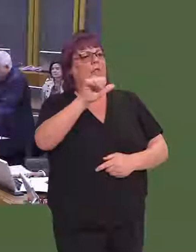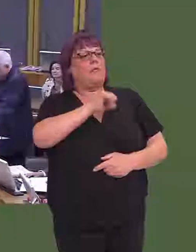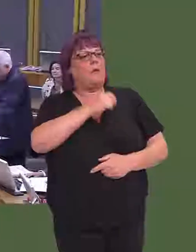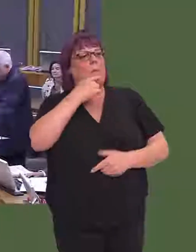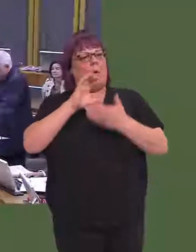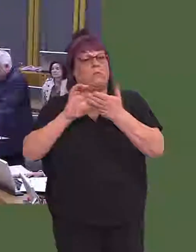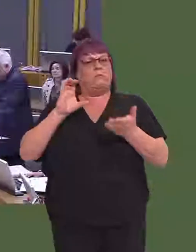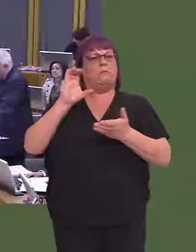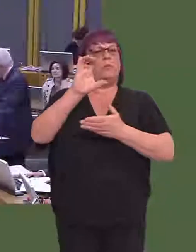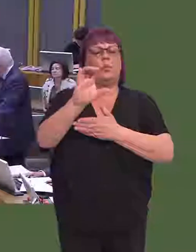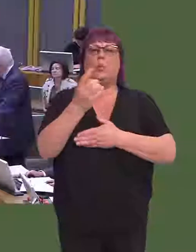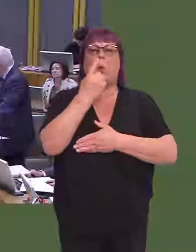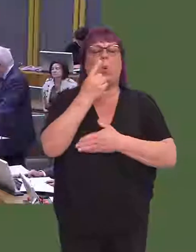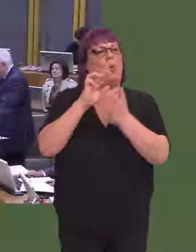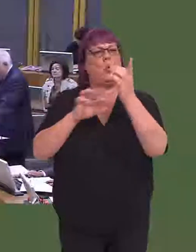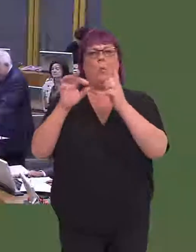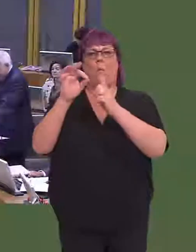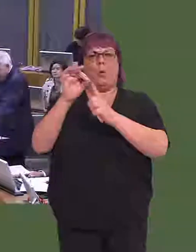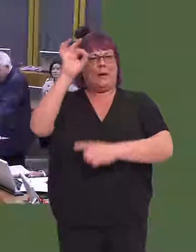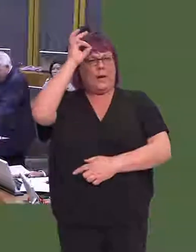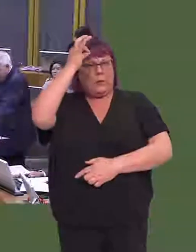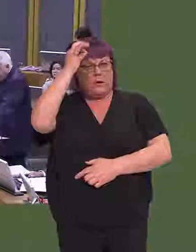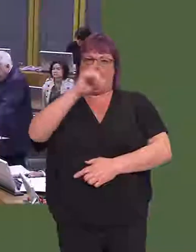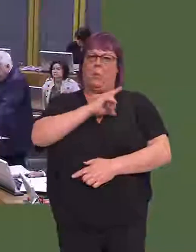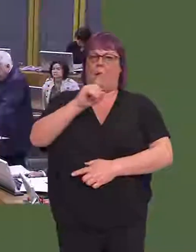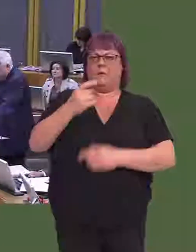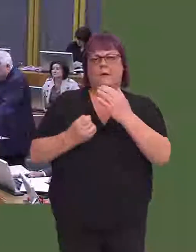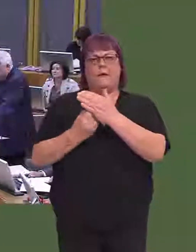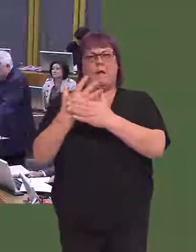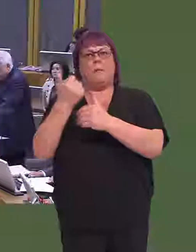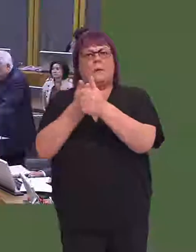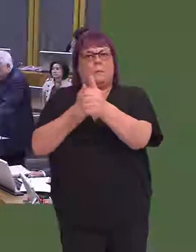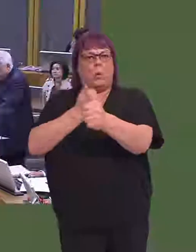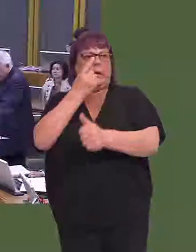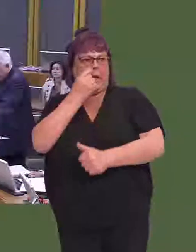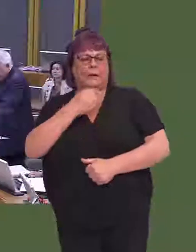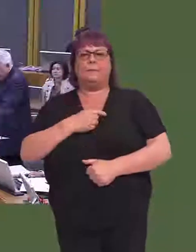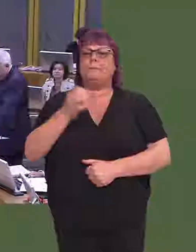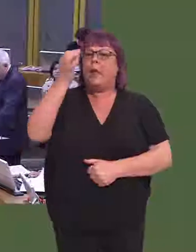are providing over £570,000 this year to Newport City Council to support the development of sport in the area.